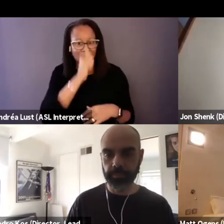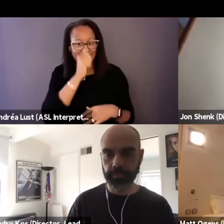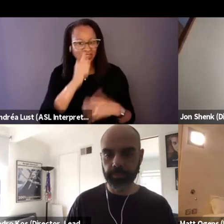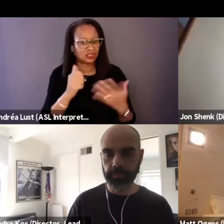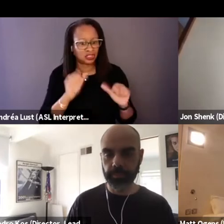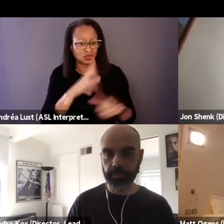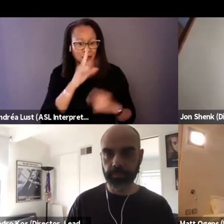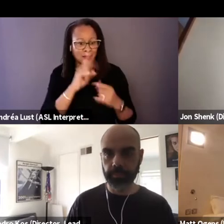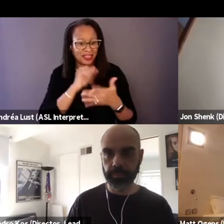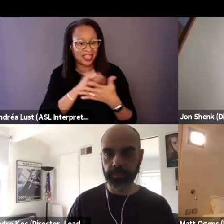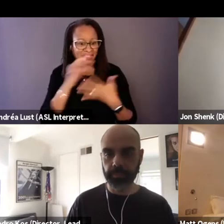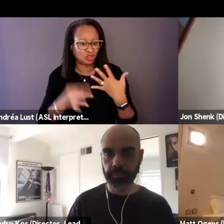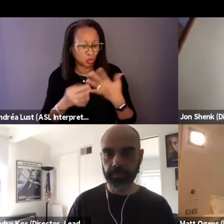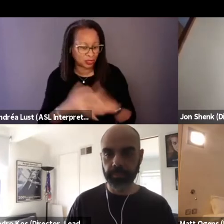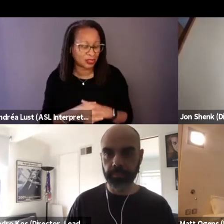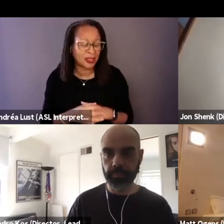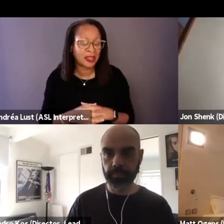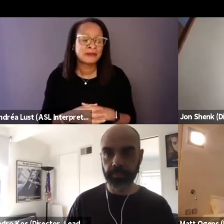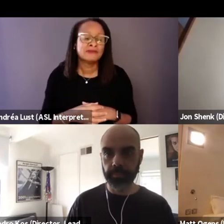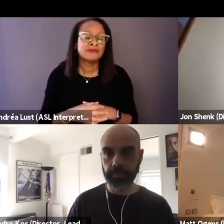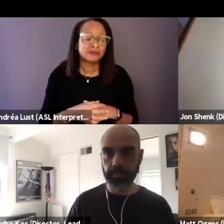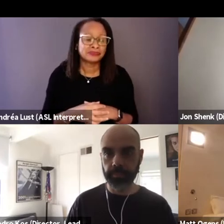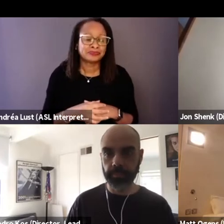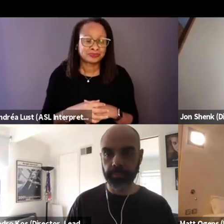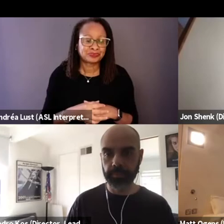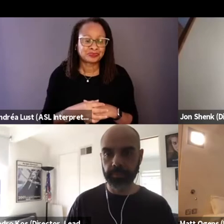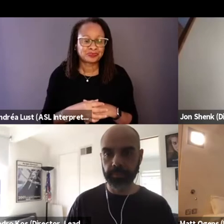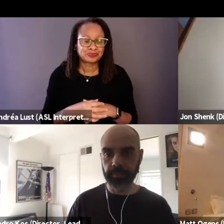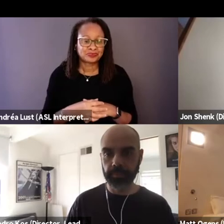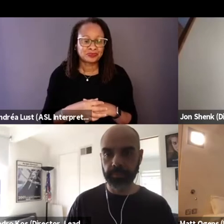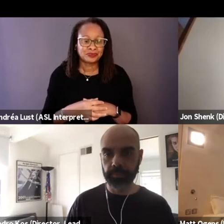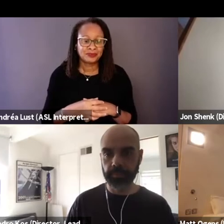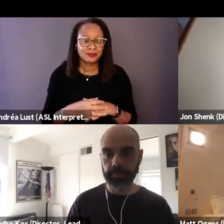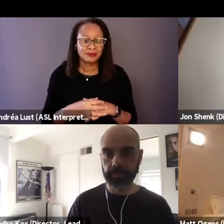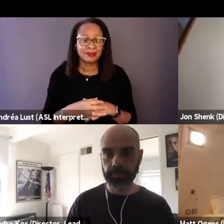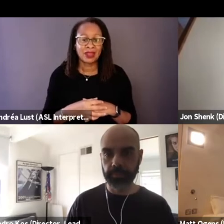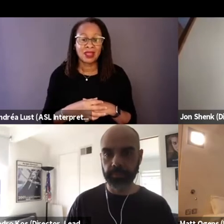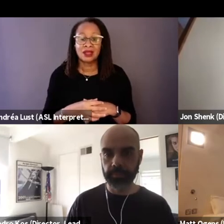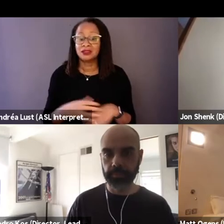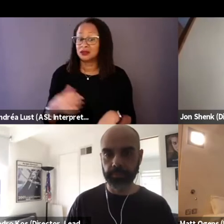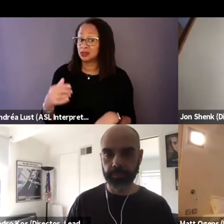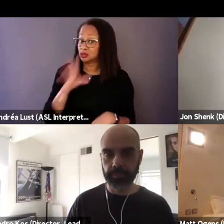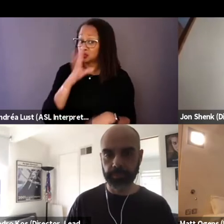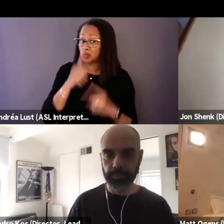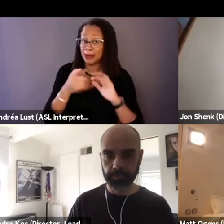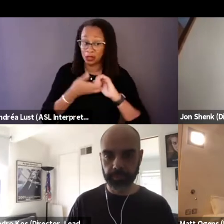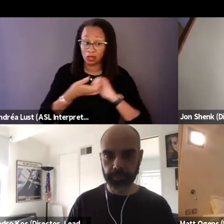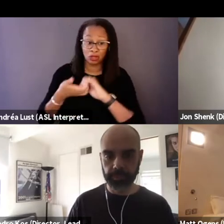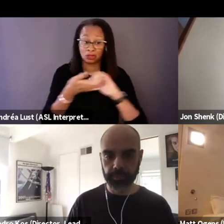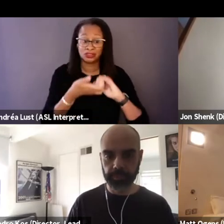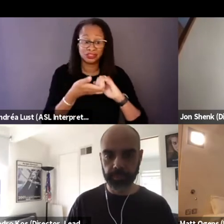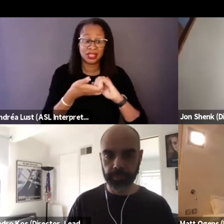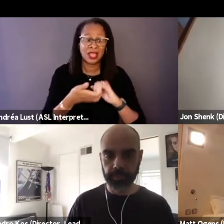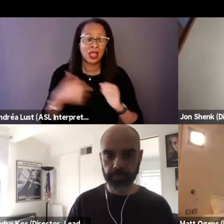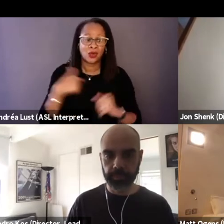Sure, so you talk about collaboration, we've been working together for the past 15,